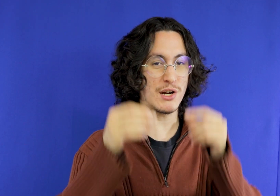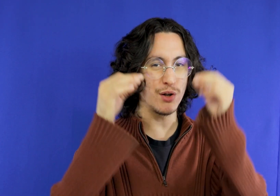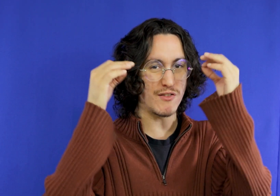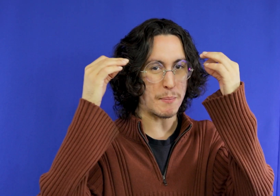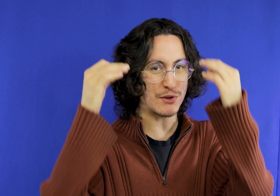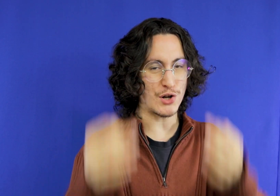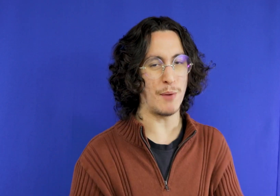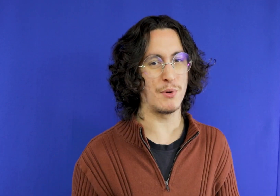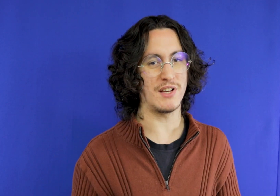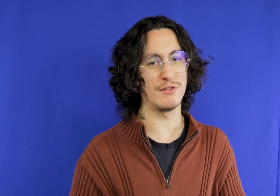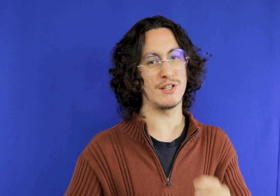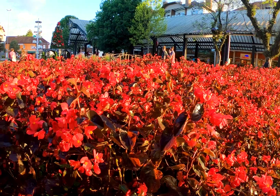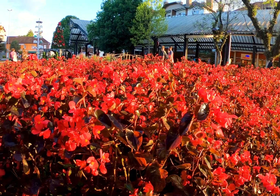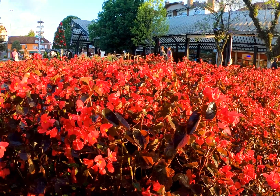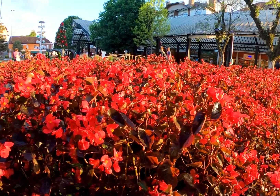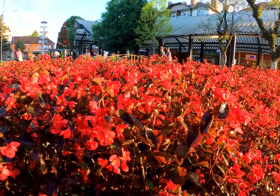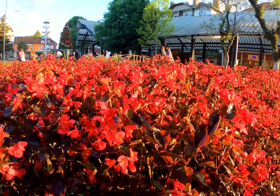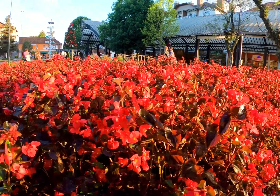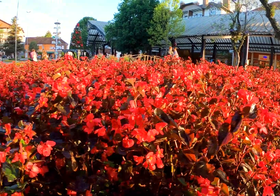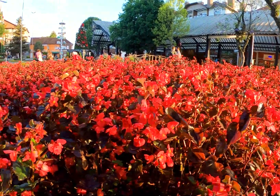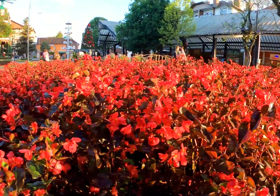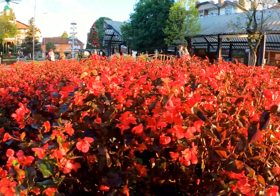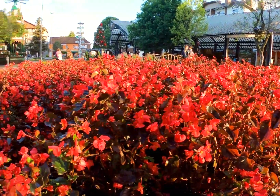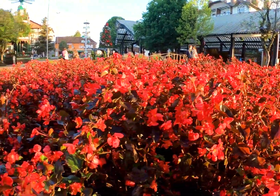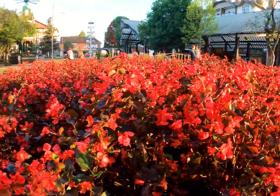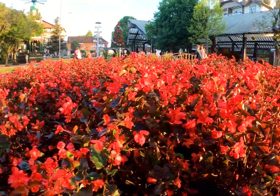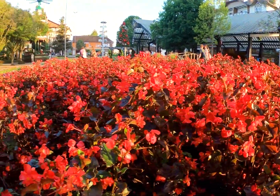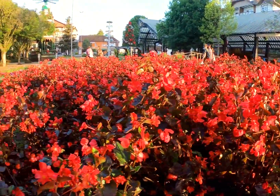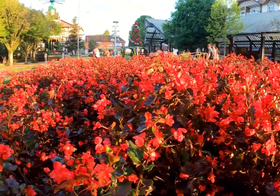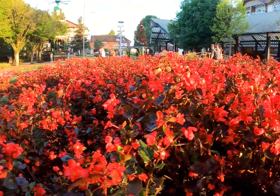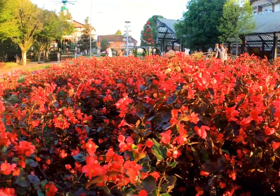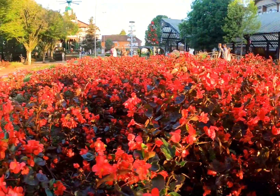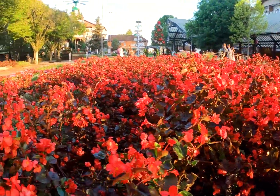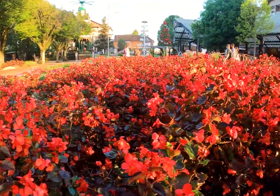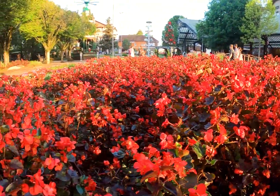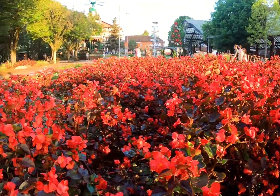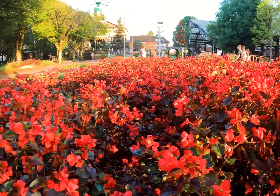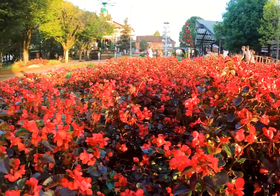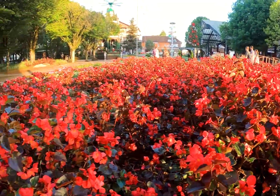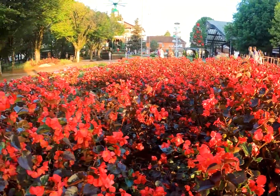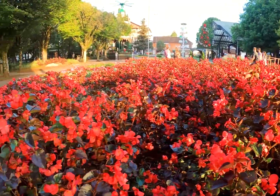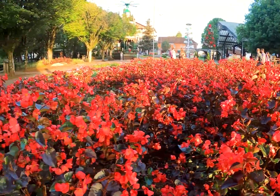arrived Nova Petrópolis then you know one more city amazing Serra Gaúcha o the very beautiful